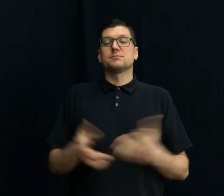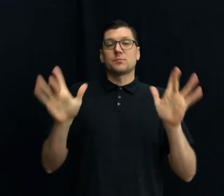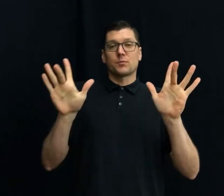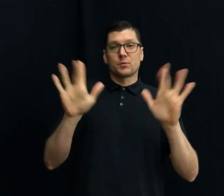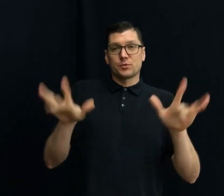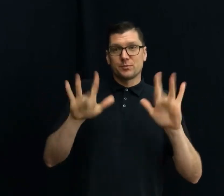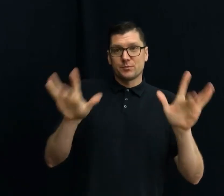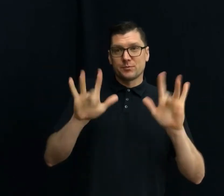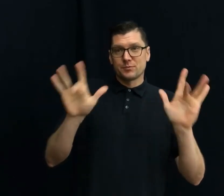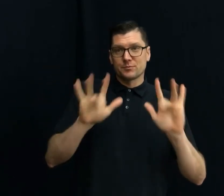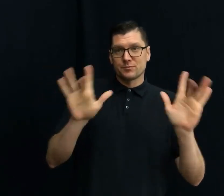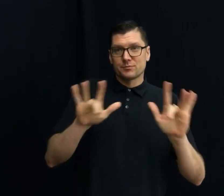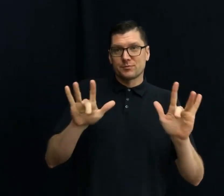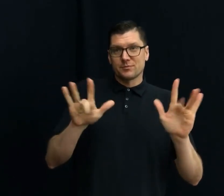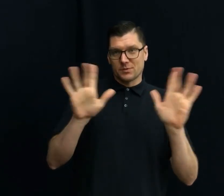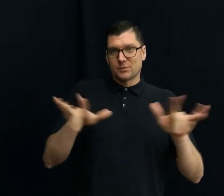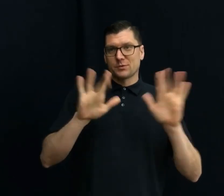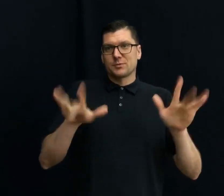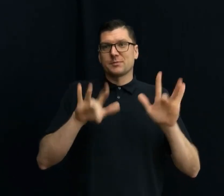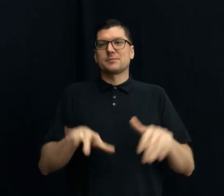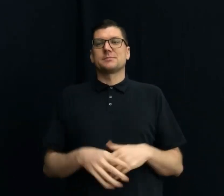COMPUTER